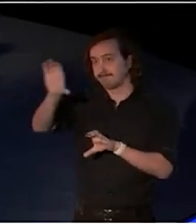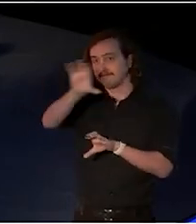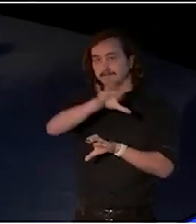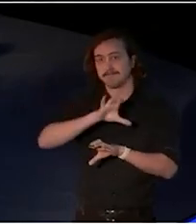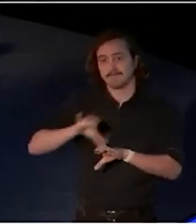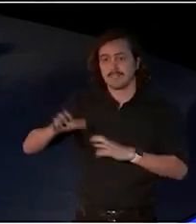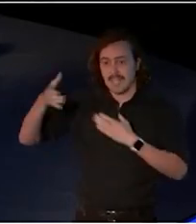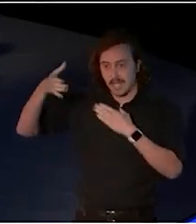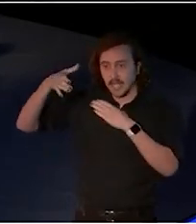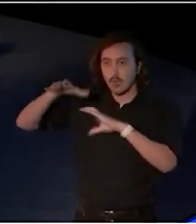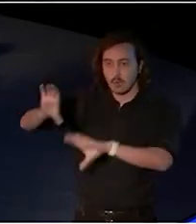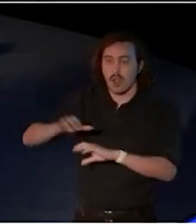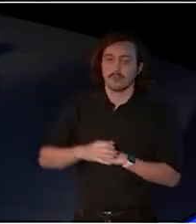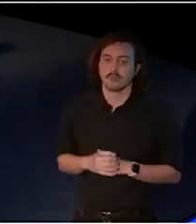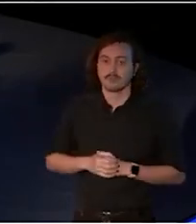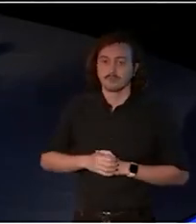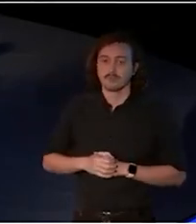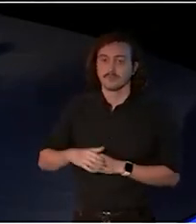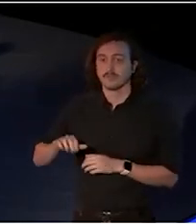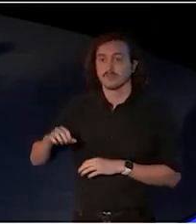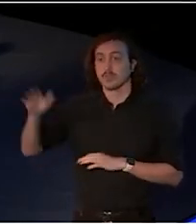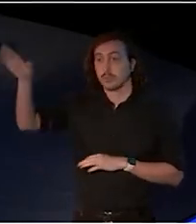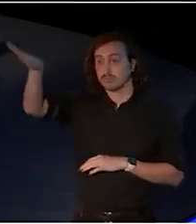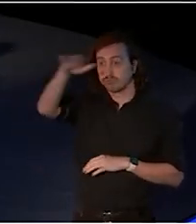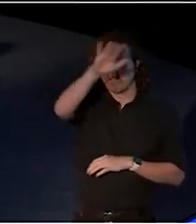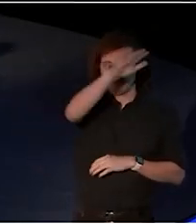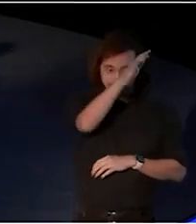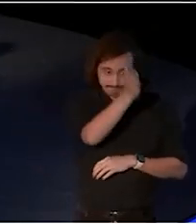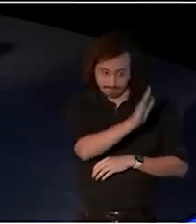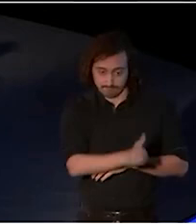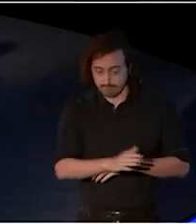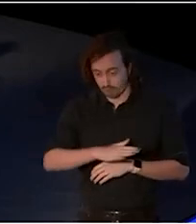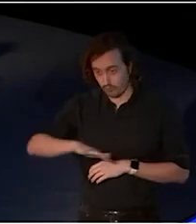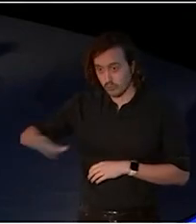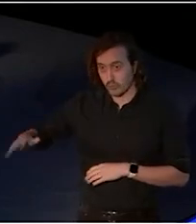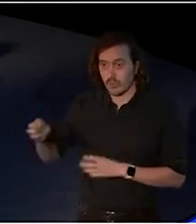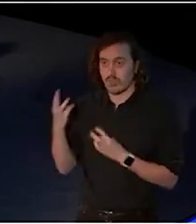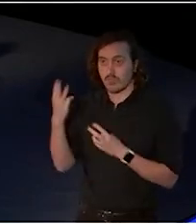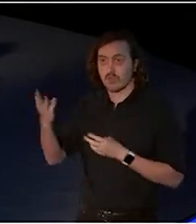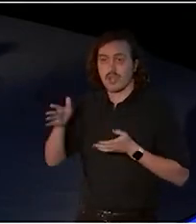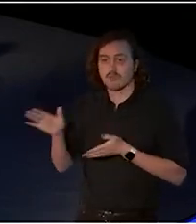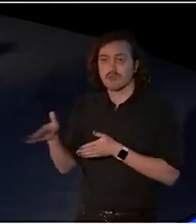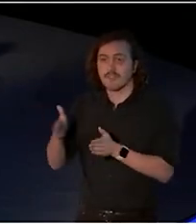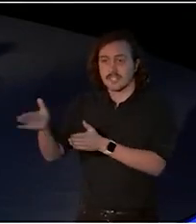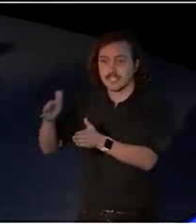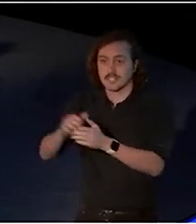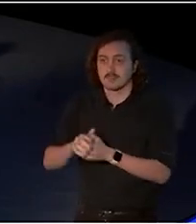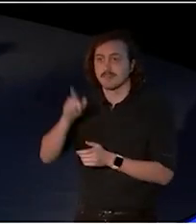The Eora Nation is bounded by nature's own, the Hawkesbury River to the north,